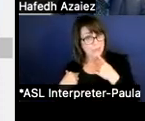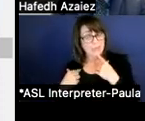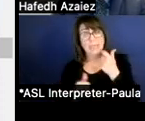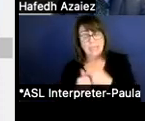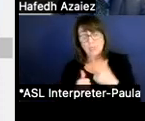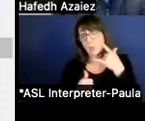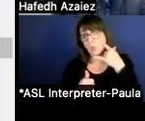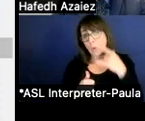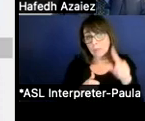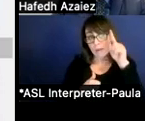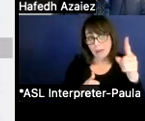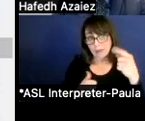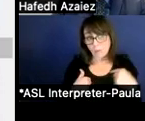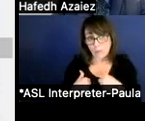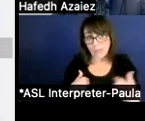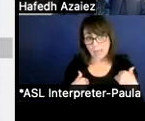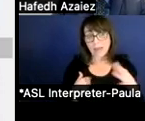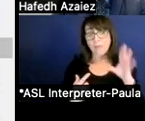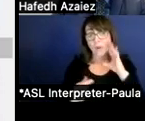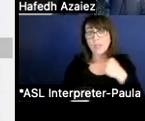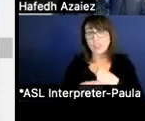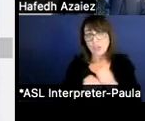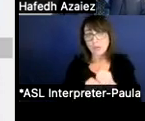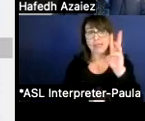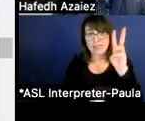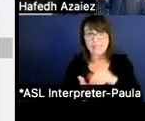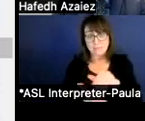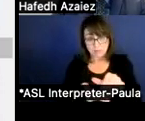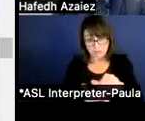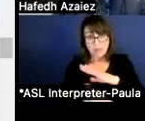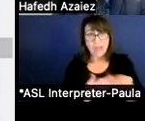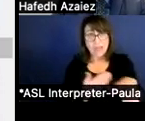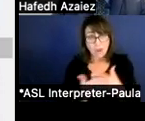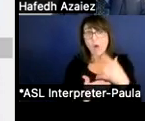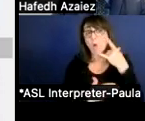that we have would generate 6 million and all golden pennies are not subject to recapture.